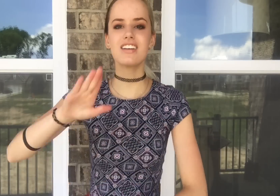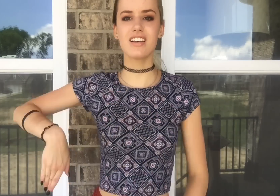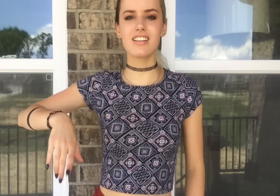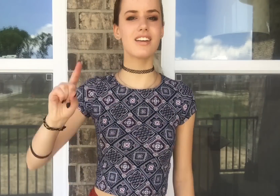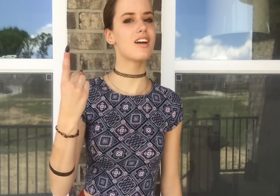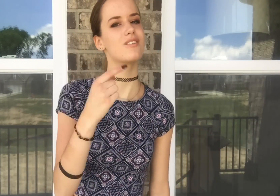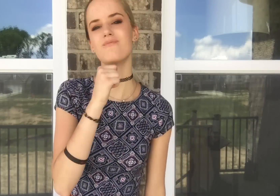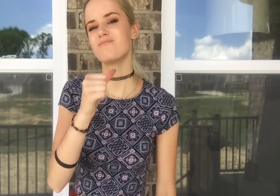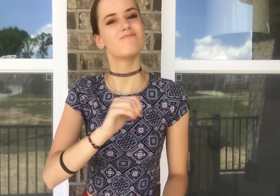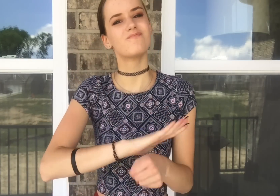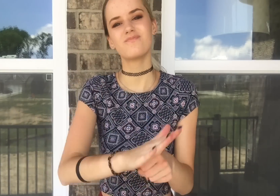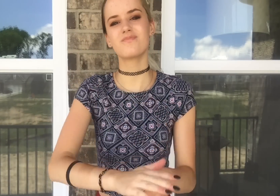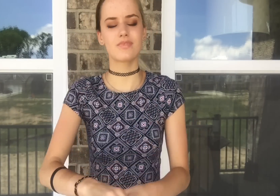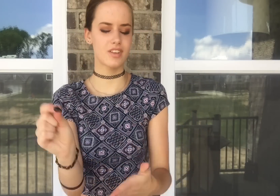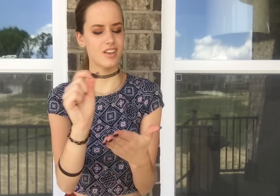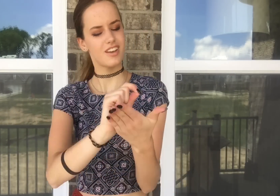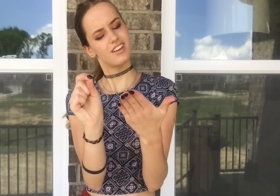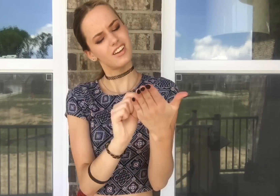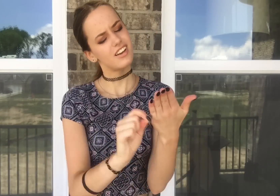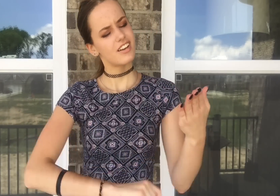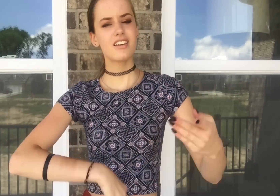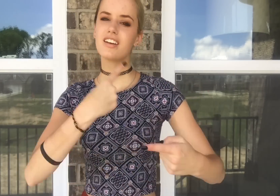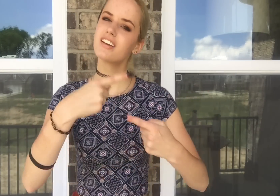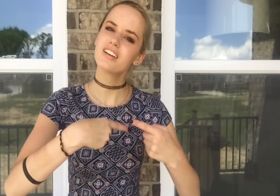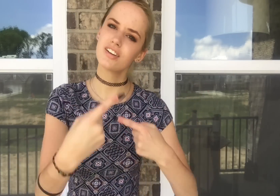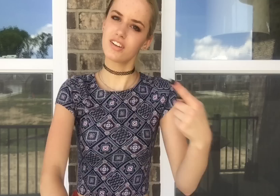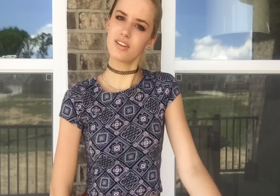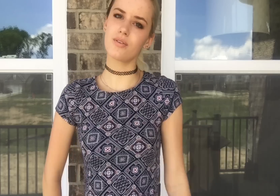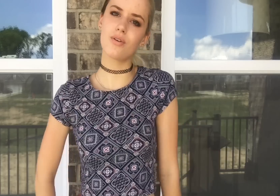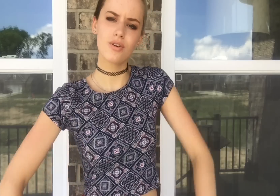A day late a buck short I'm writing the report